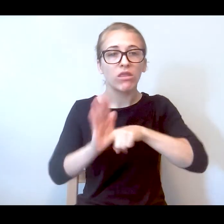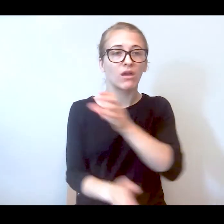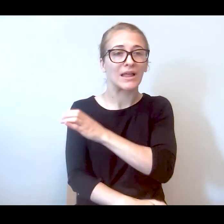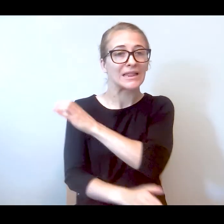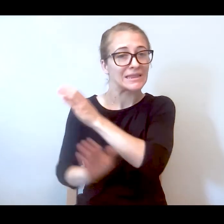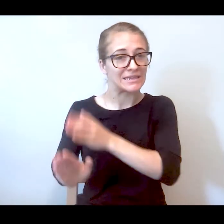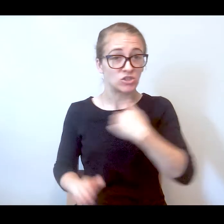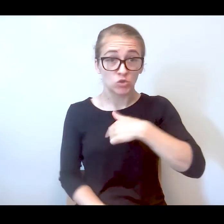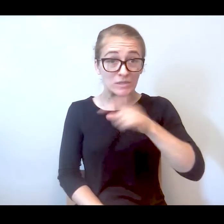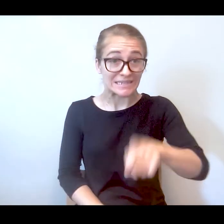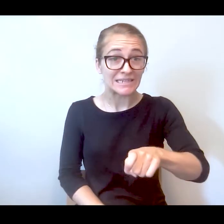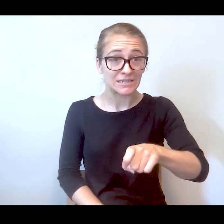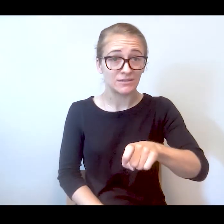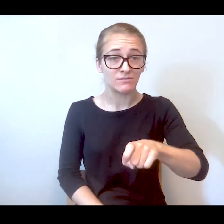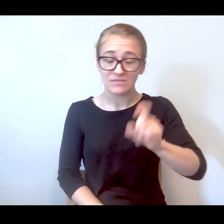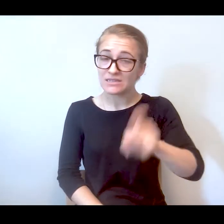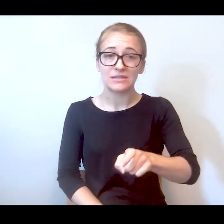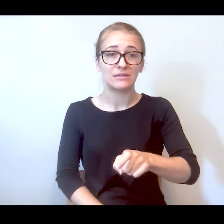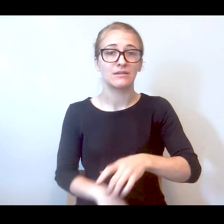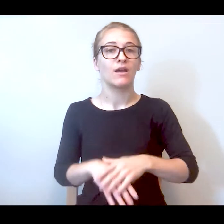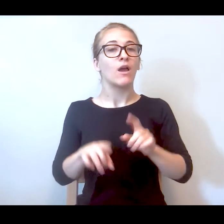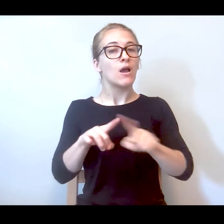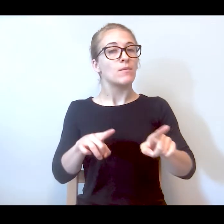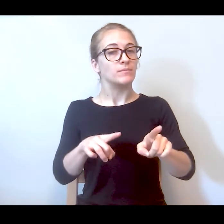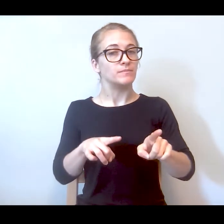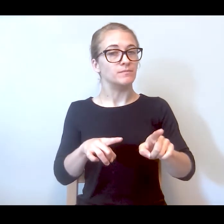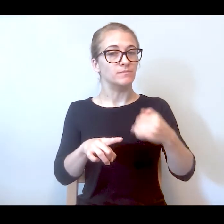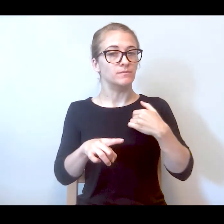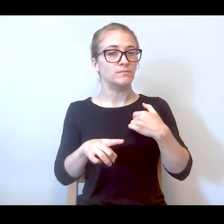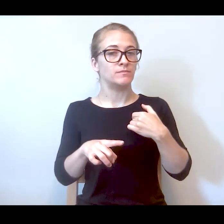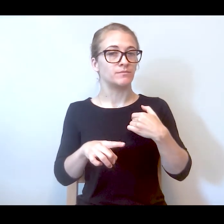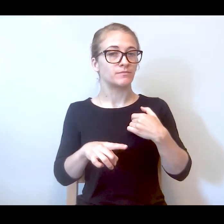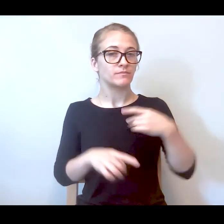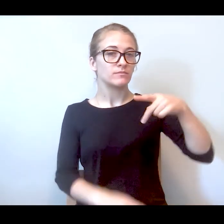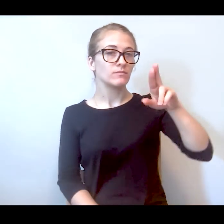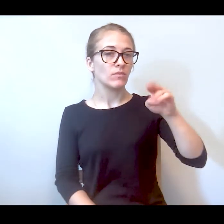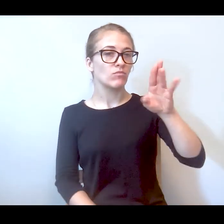We need them. But we really need them -- there's a lack of -- I mentioned primary mental health -- we